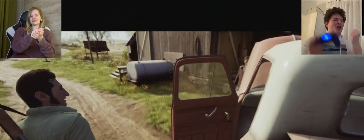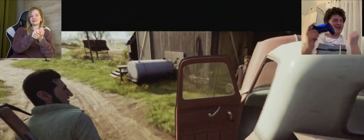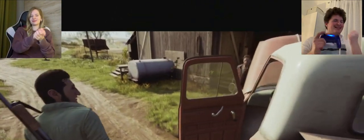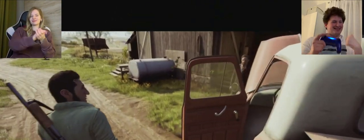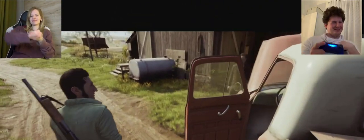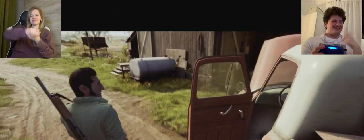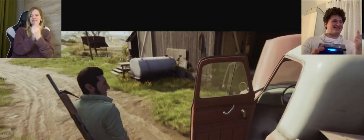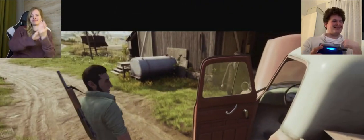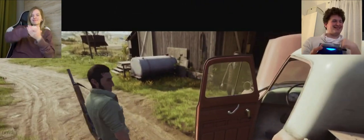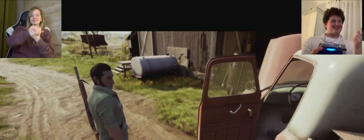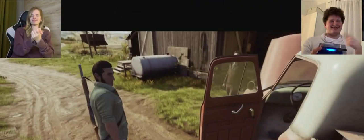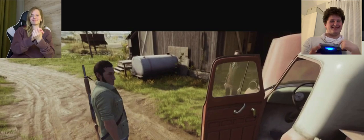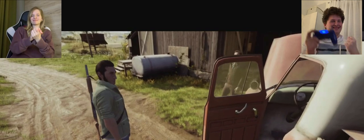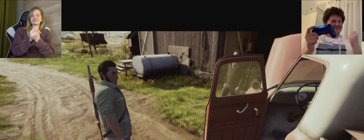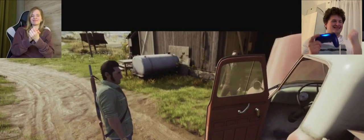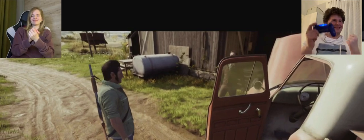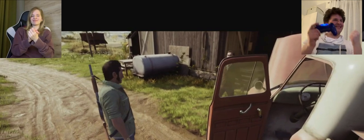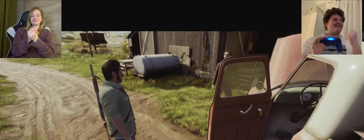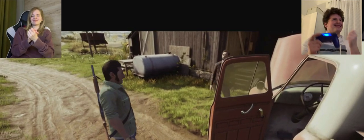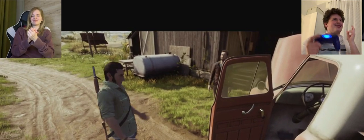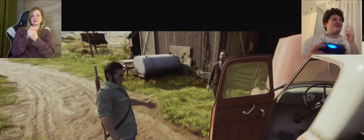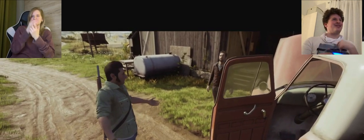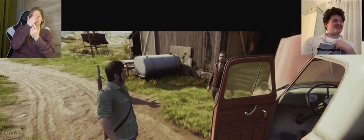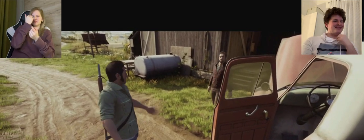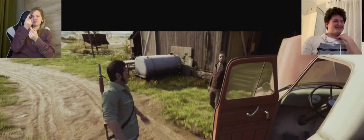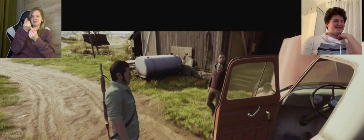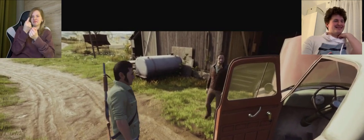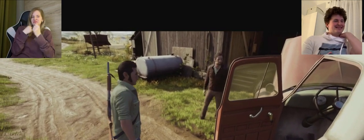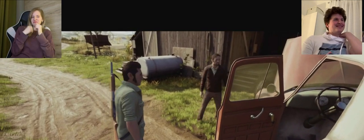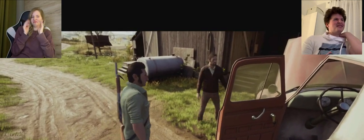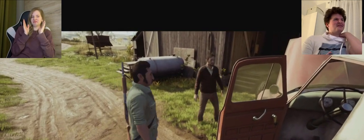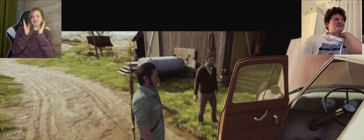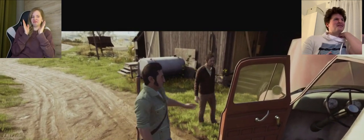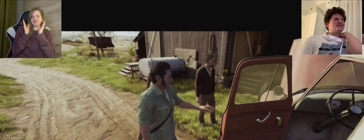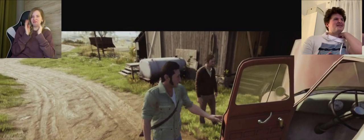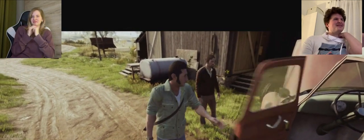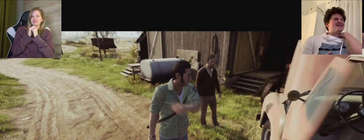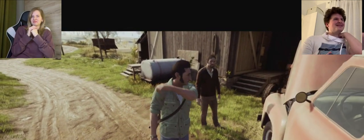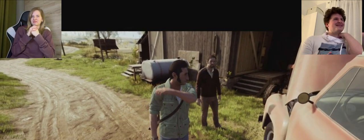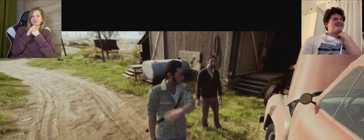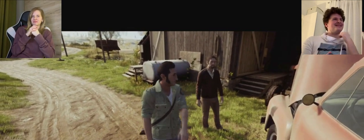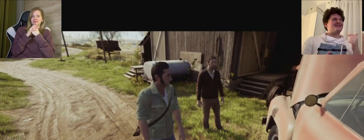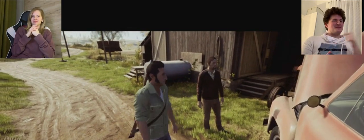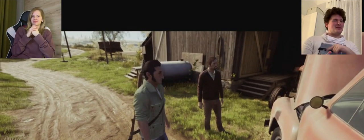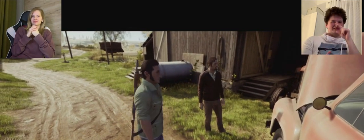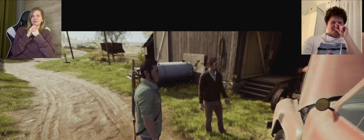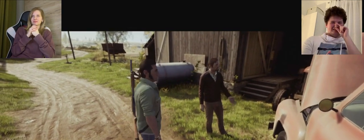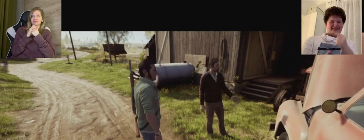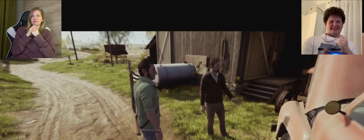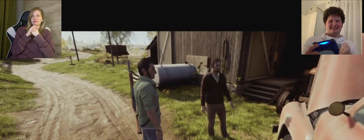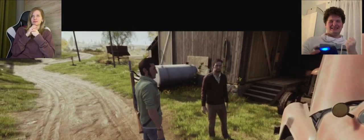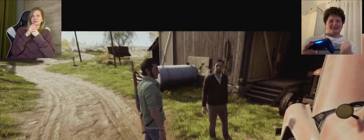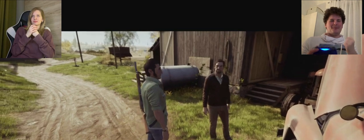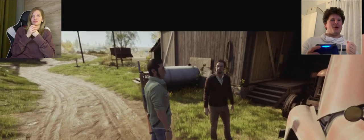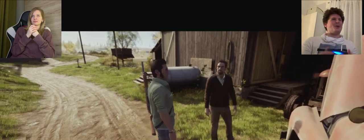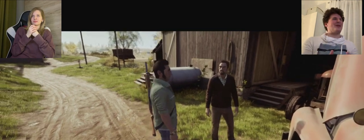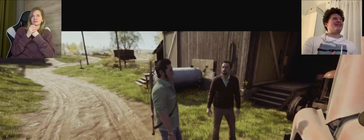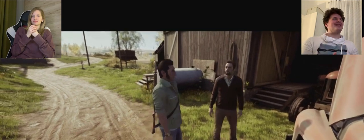A: Are you driving? am i driving K: I don't decide about it. A: Get lost, I'm leading A: Get away